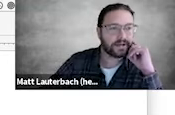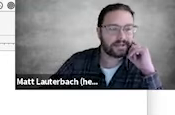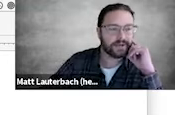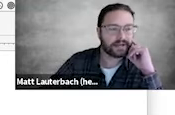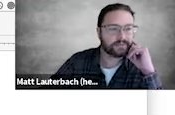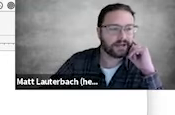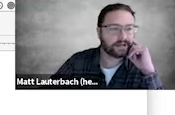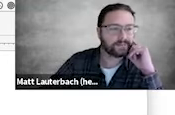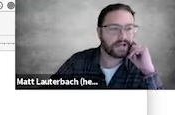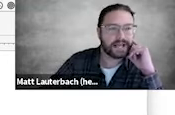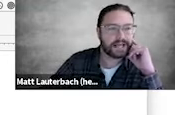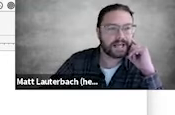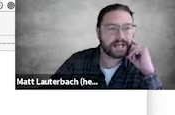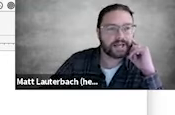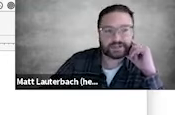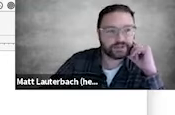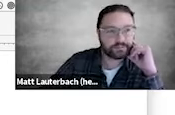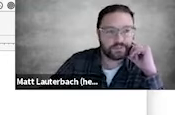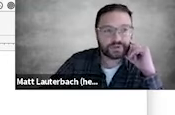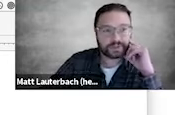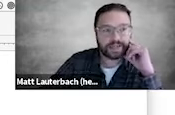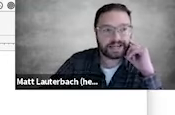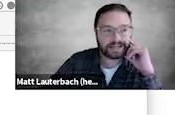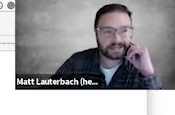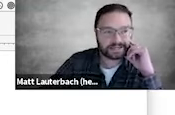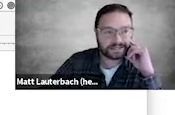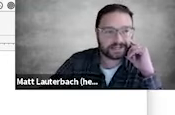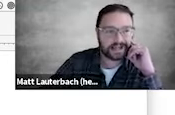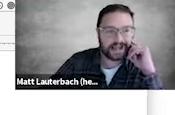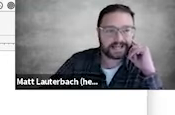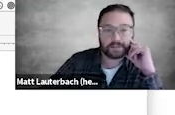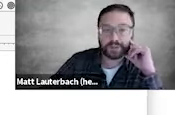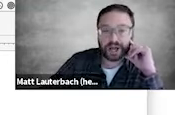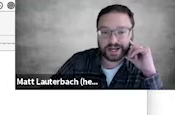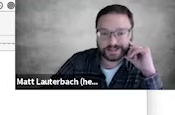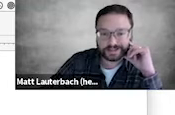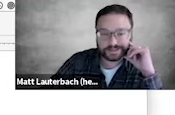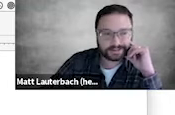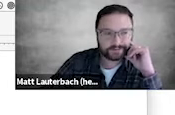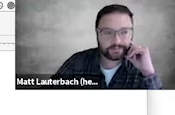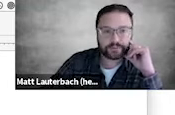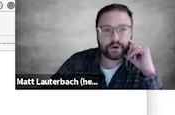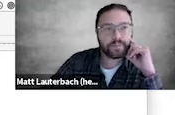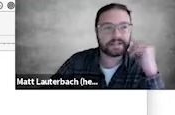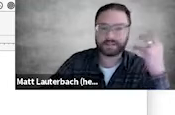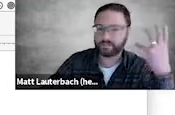at the bottom, it's just music playing and applause for three whole minutes.